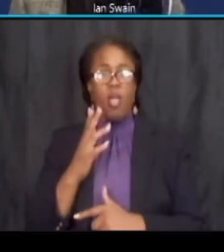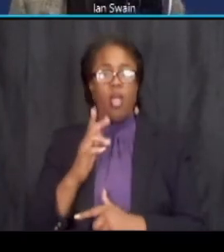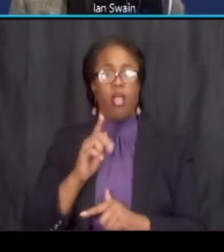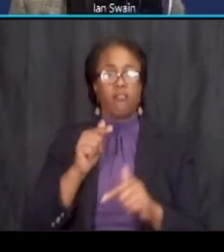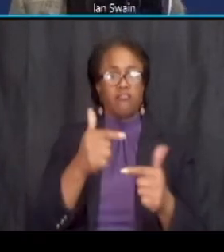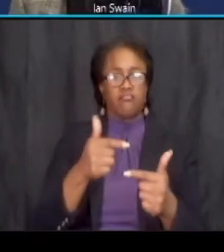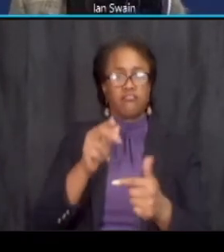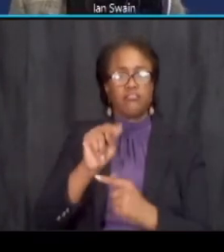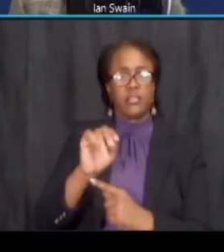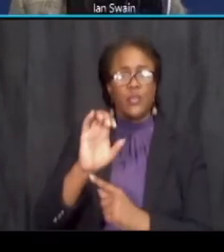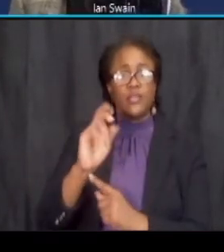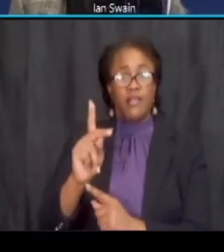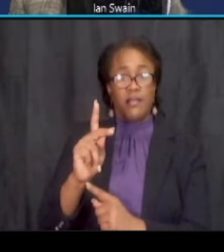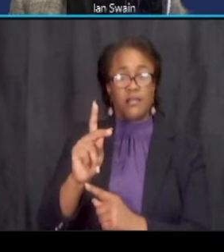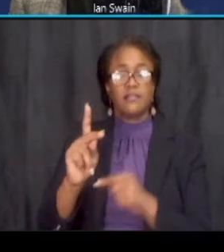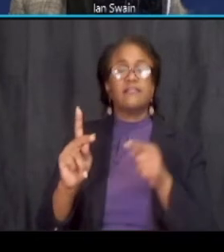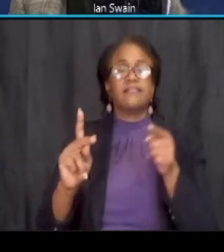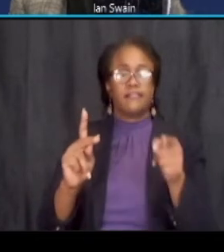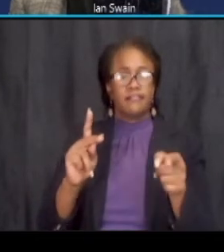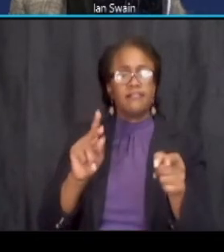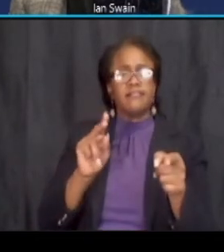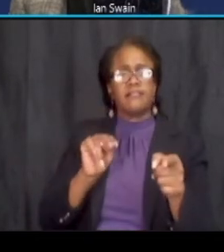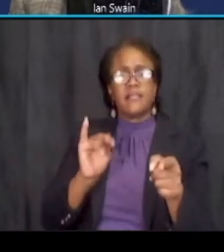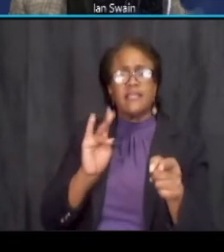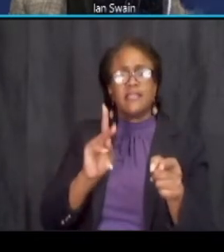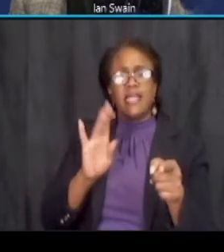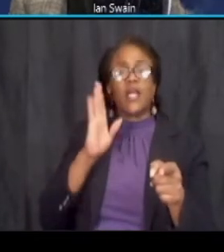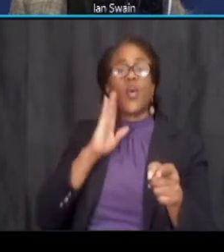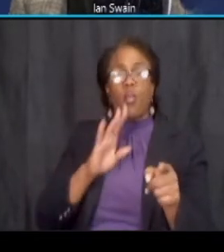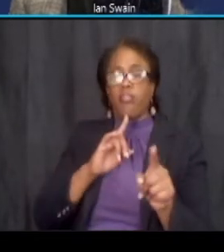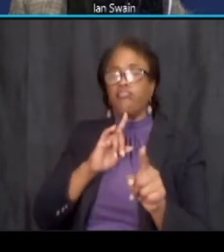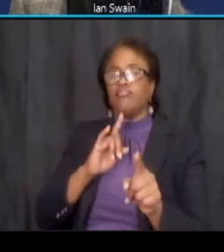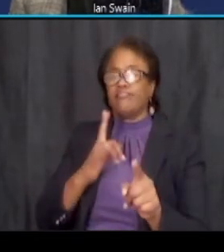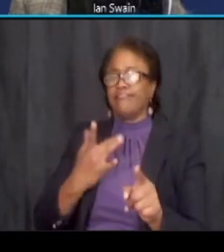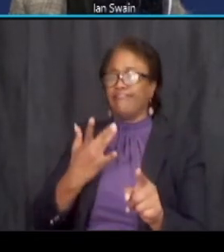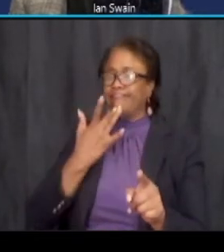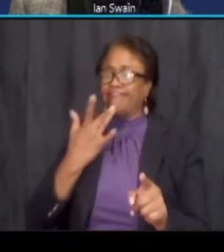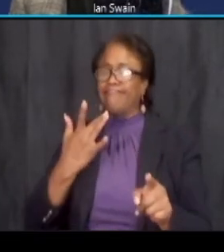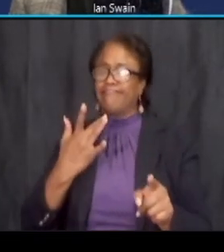and then uh he will uh provide the technical expertise or the uh answers